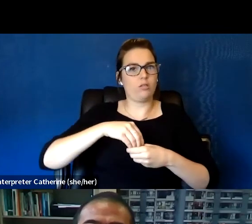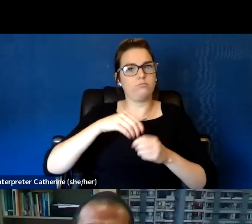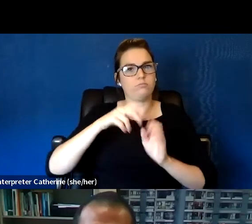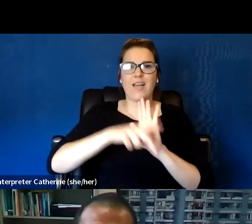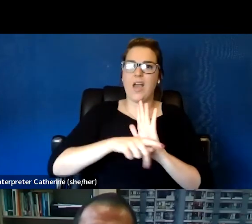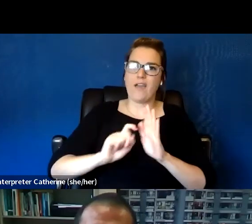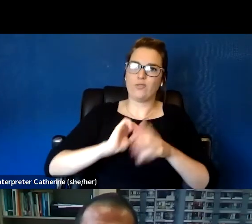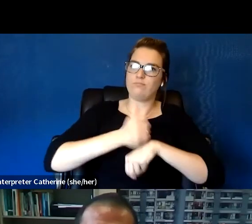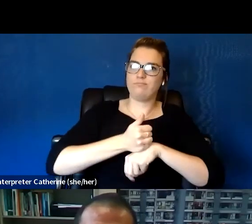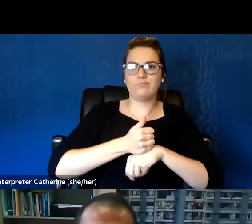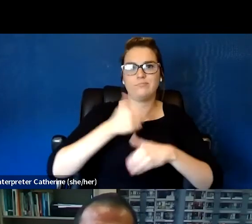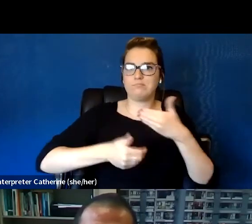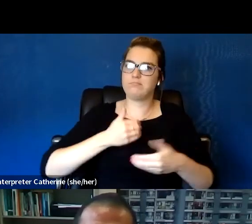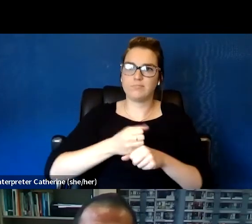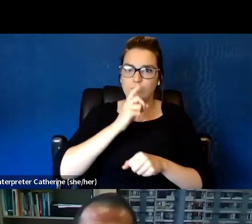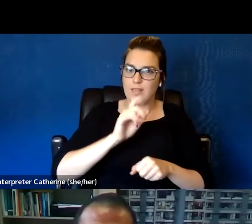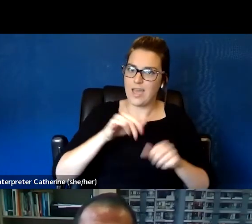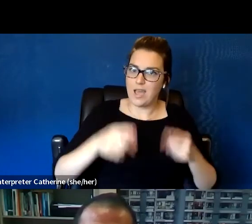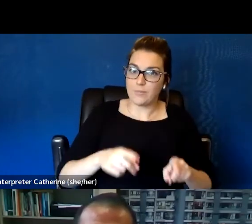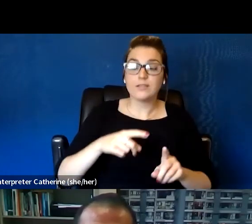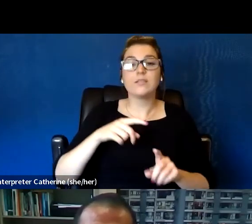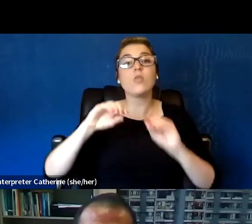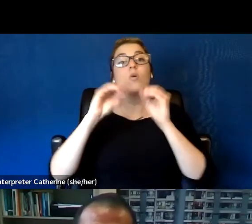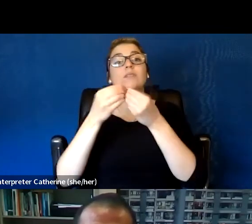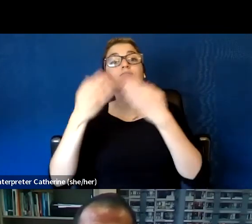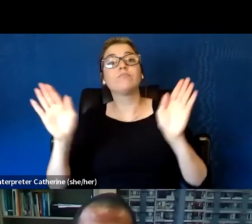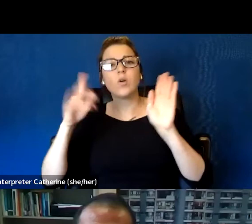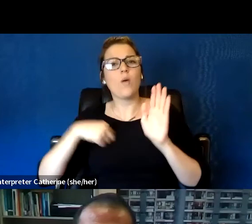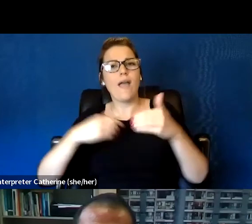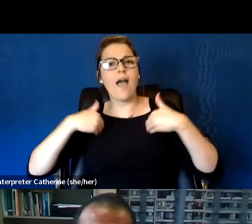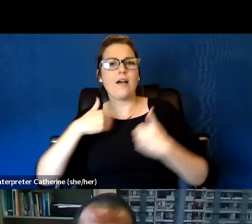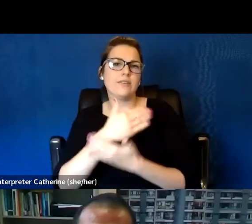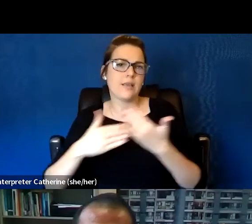And then we have our practices in the organization that support wellness and then our greater community